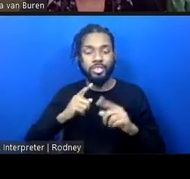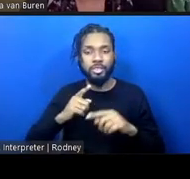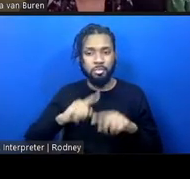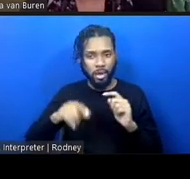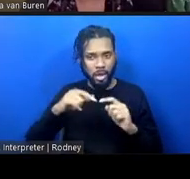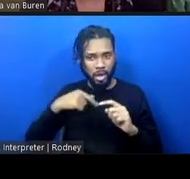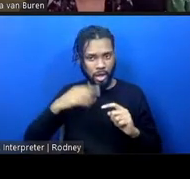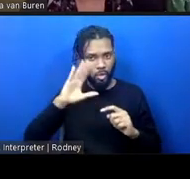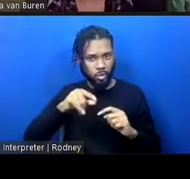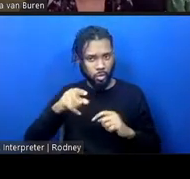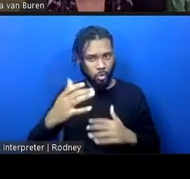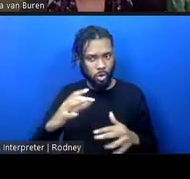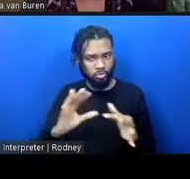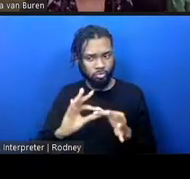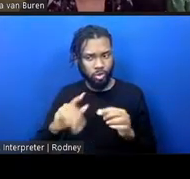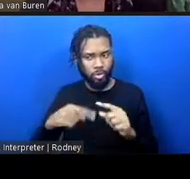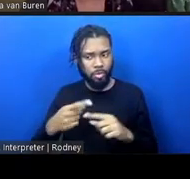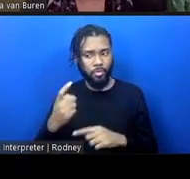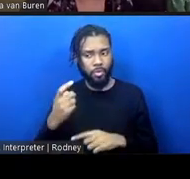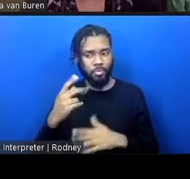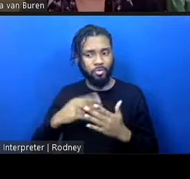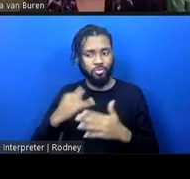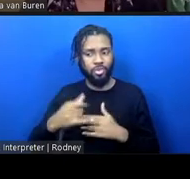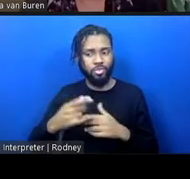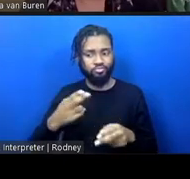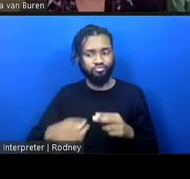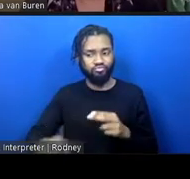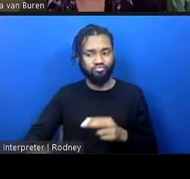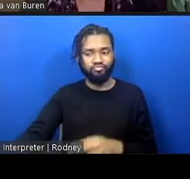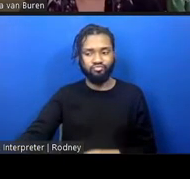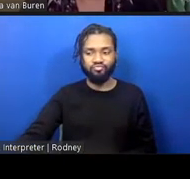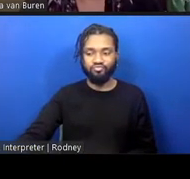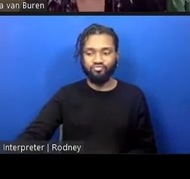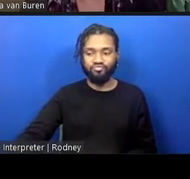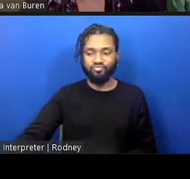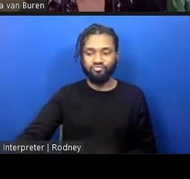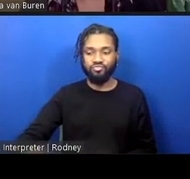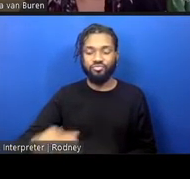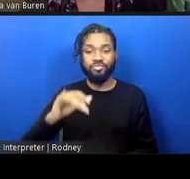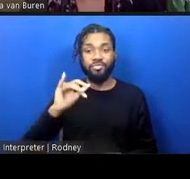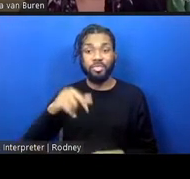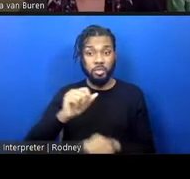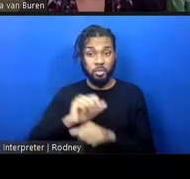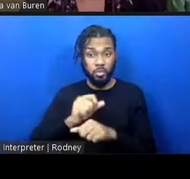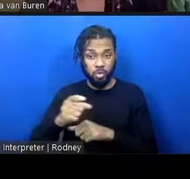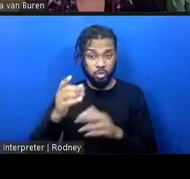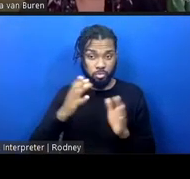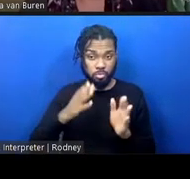more project just in brief, which is the work you're planning in Detroit as a campus.